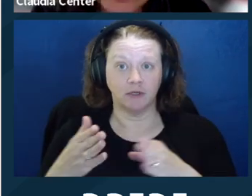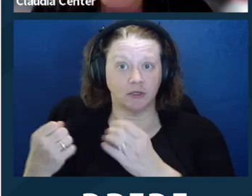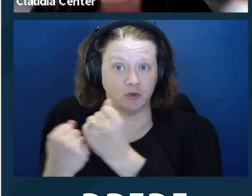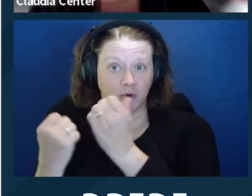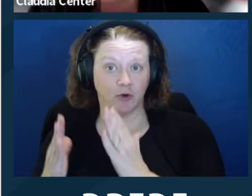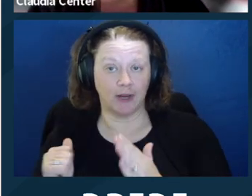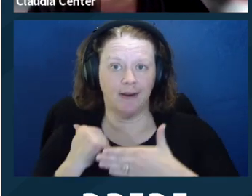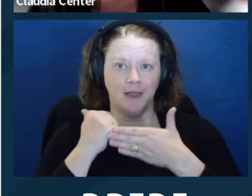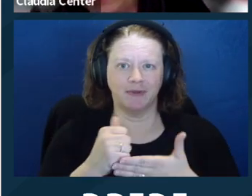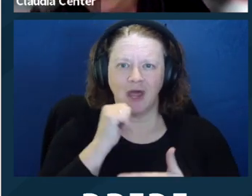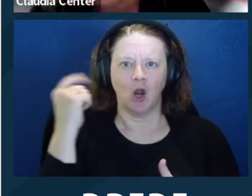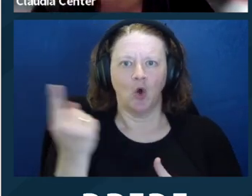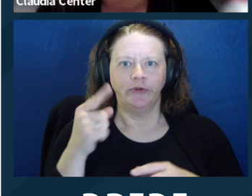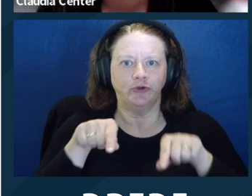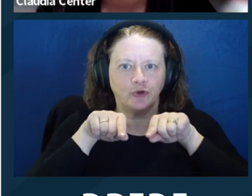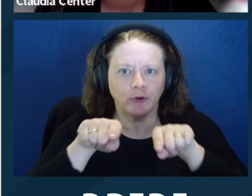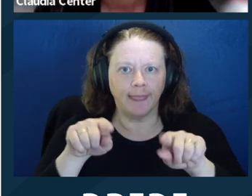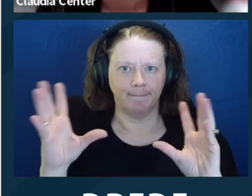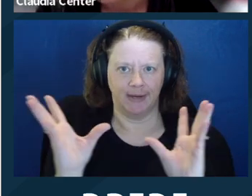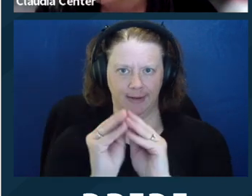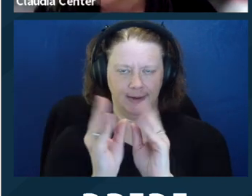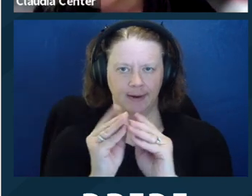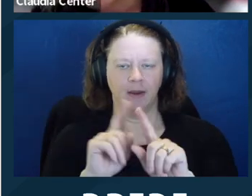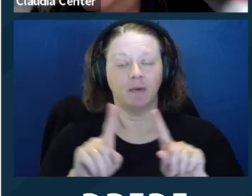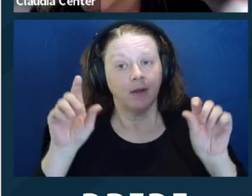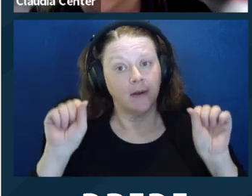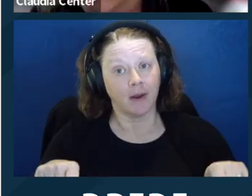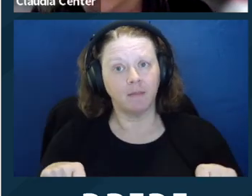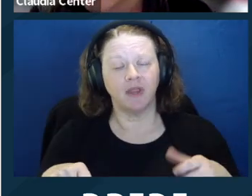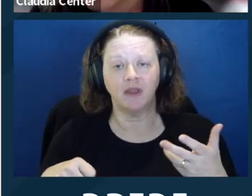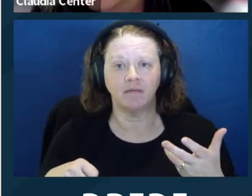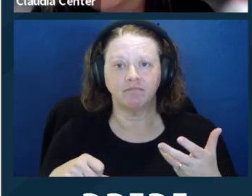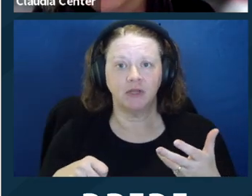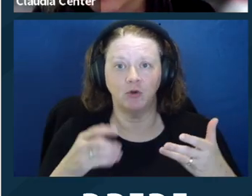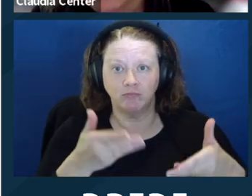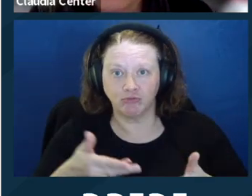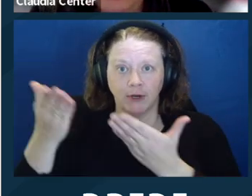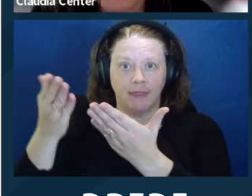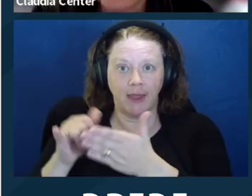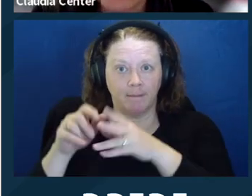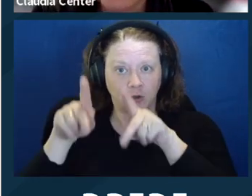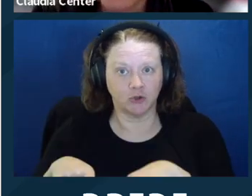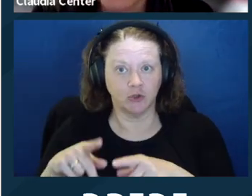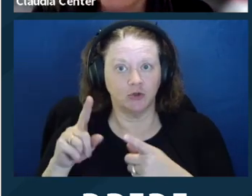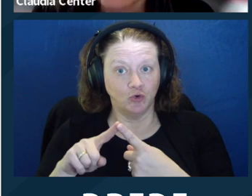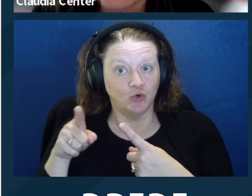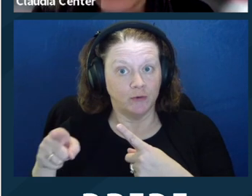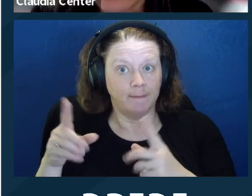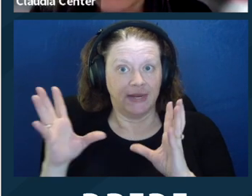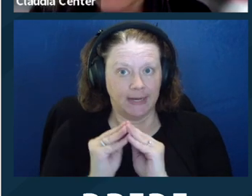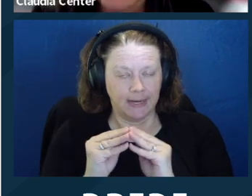person to the meeting, helping them understand what documents are, what communication means,